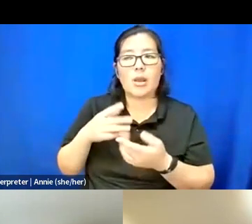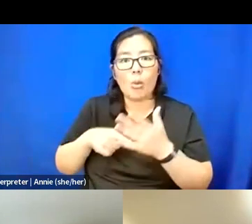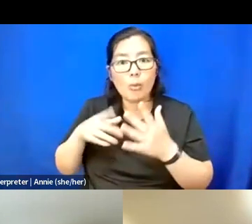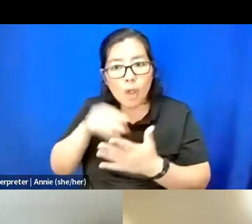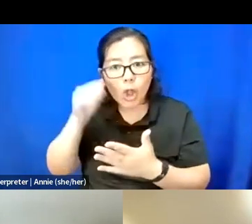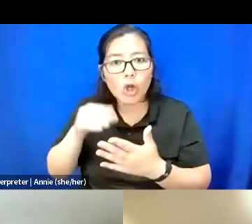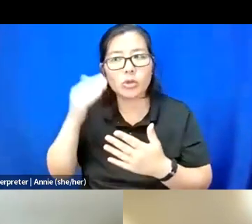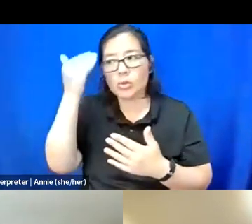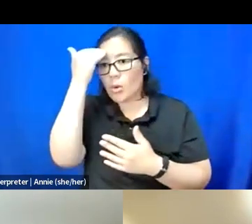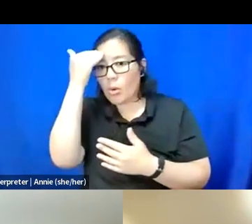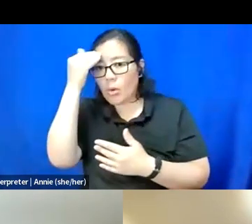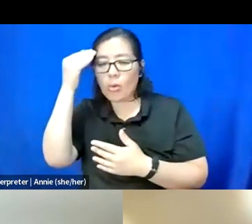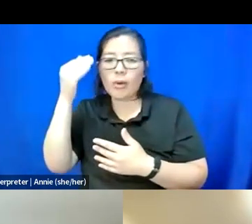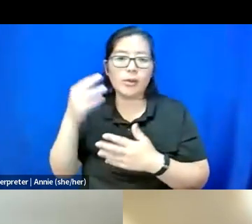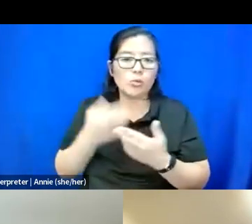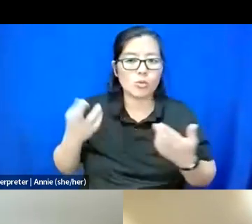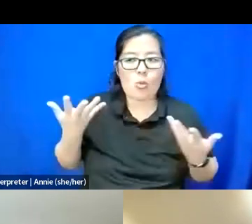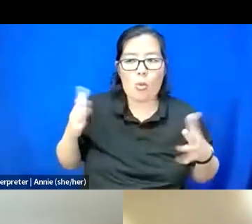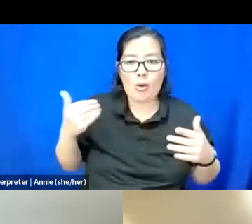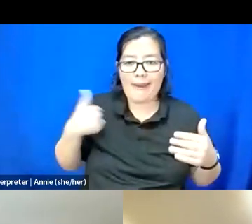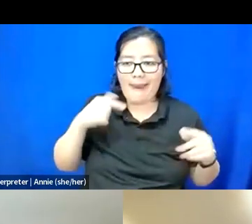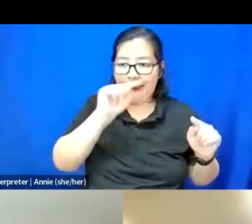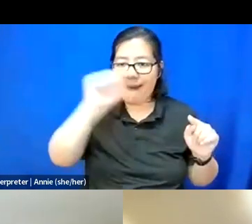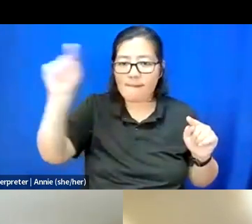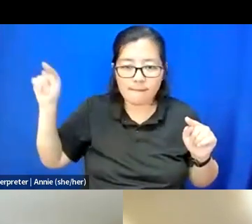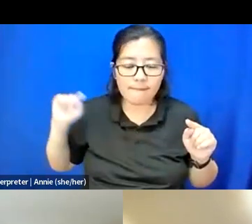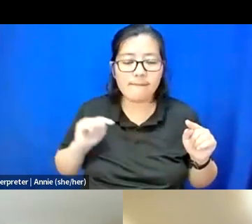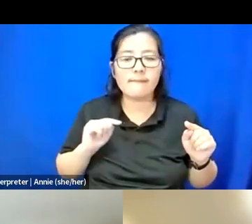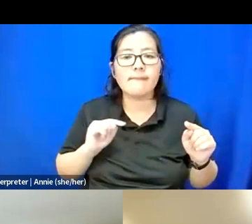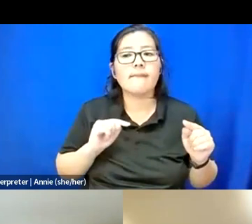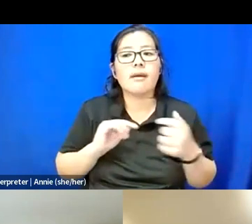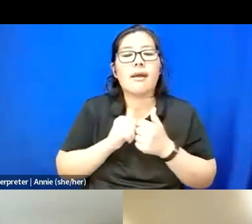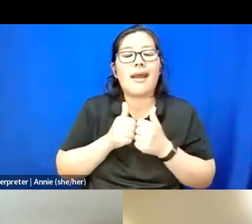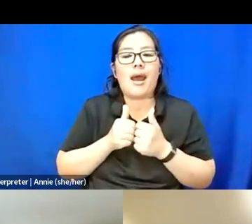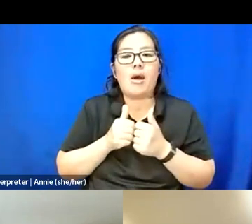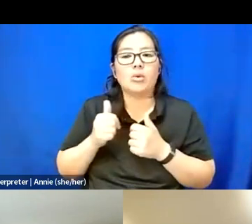the resources that we know, how to get certain parts of our projects finished.